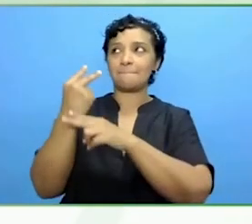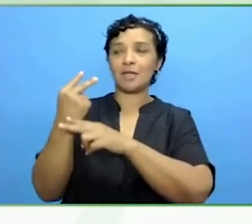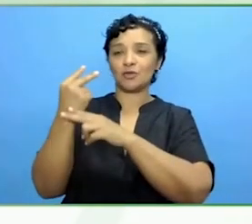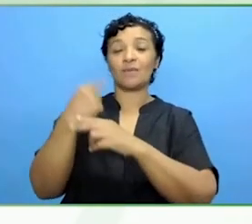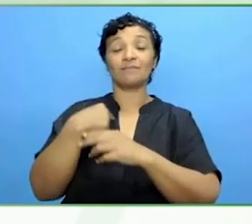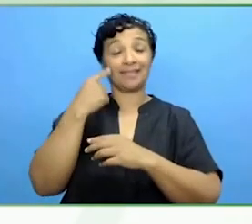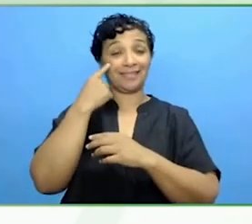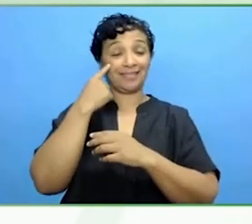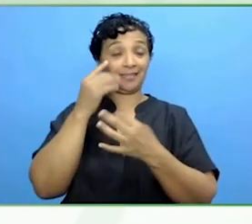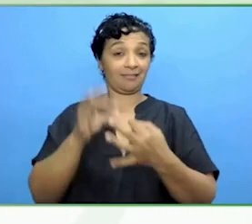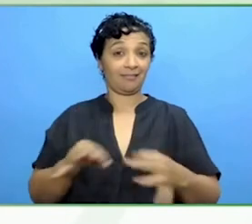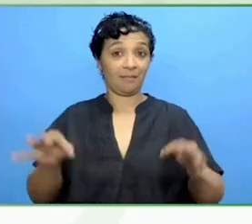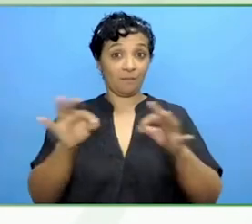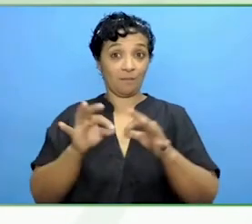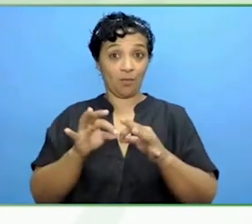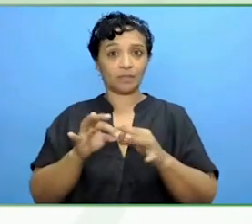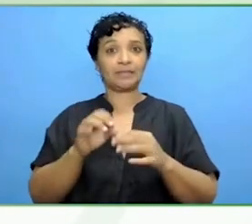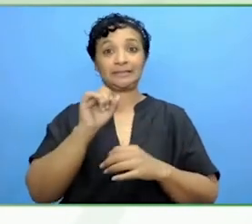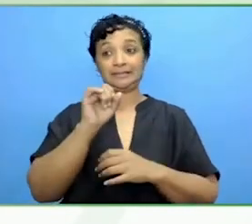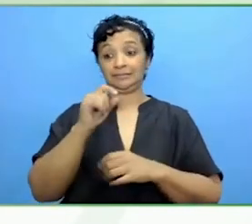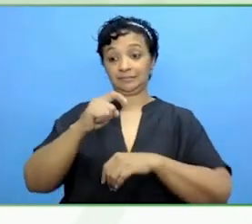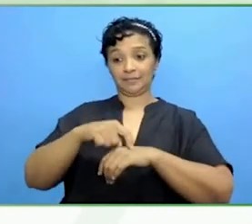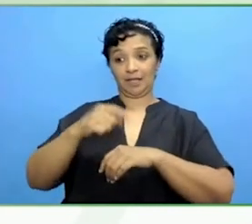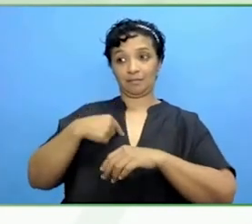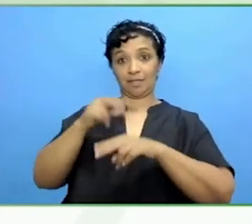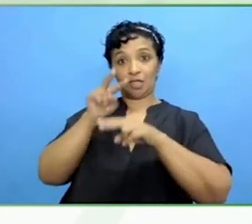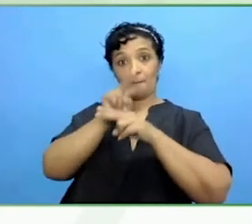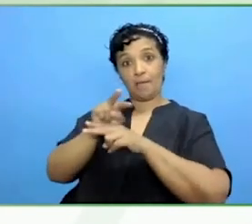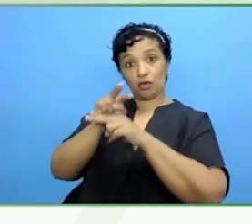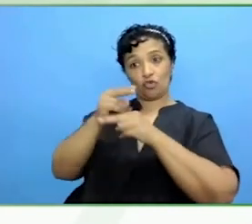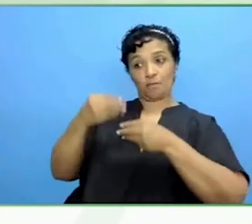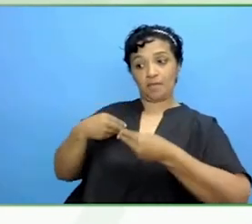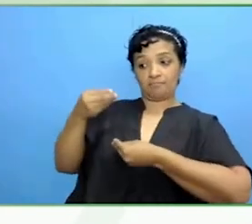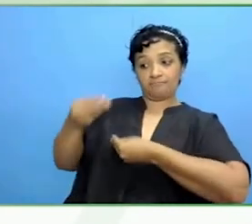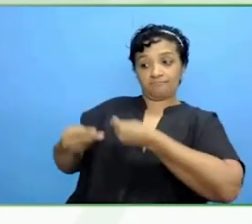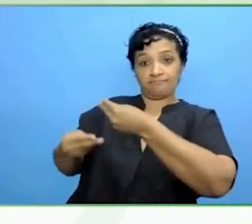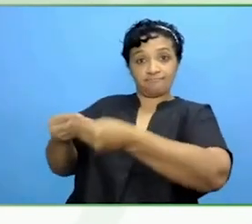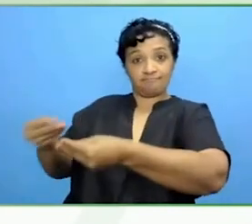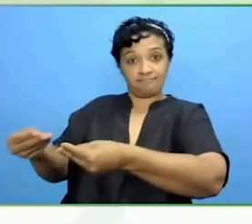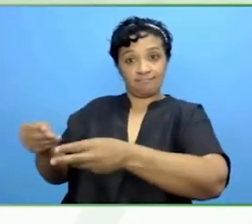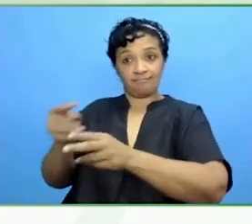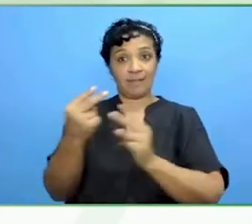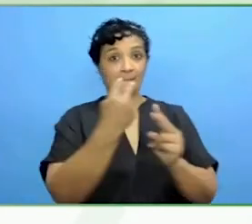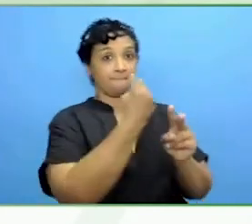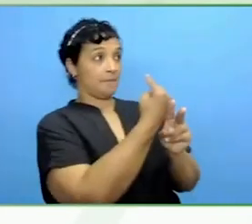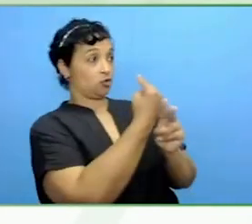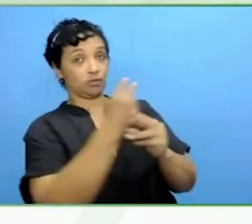try to pass on my experience and what little advice I can to Andria and people in that space.